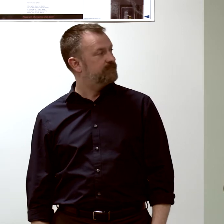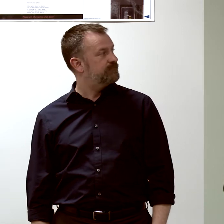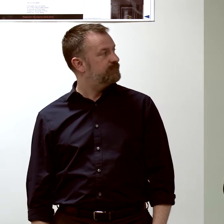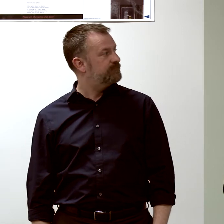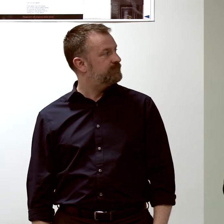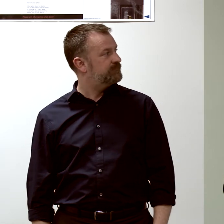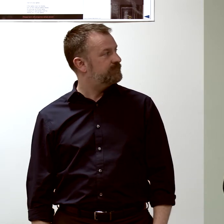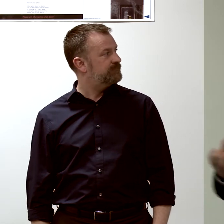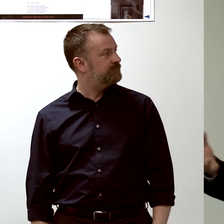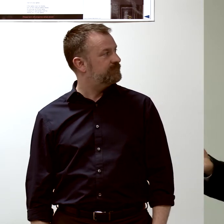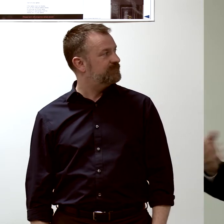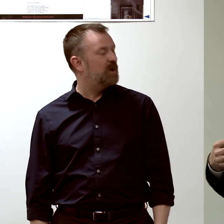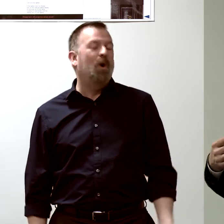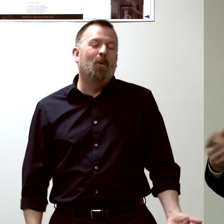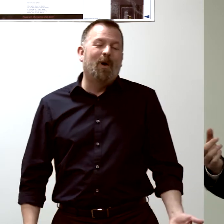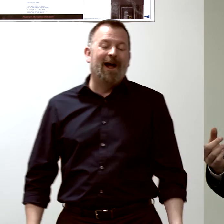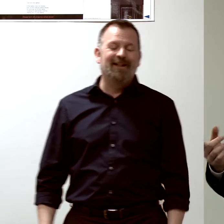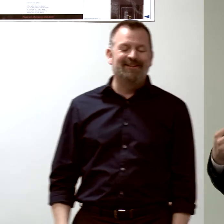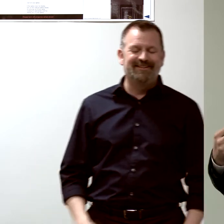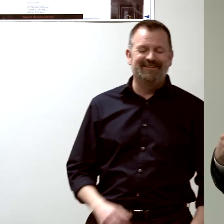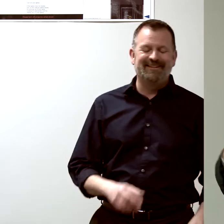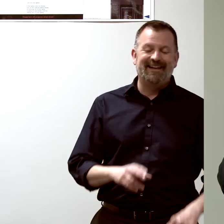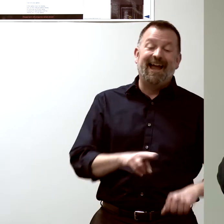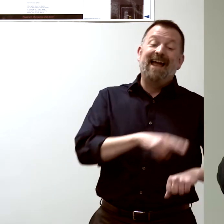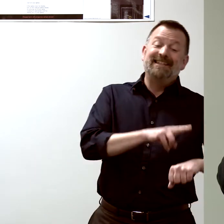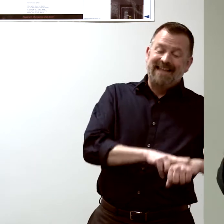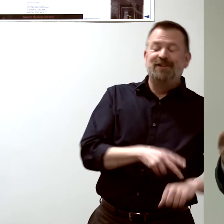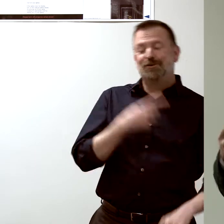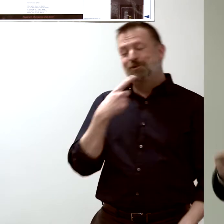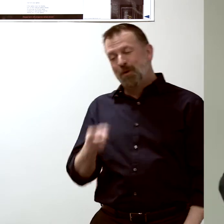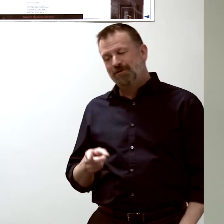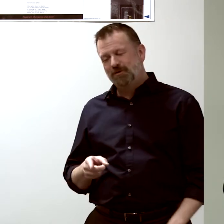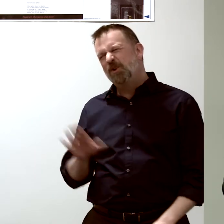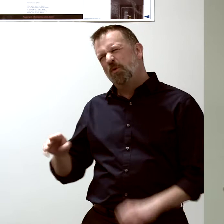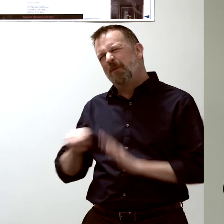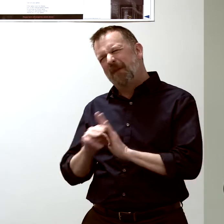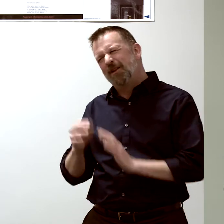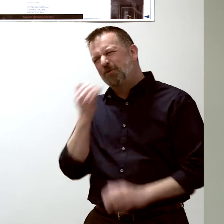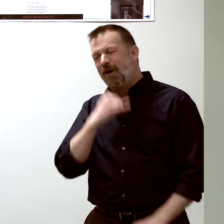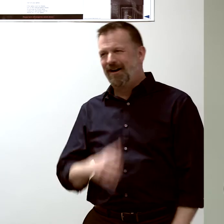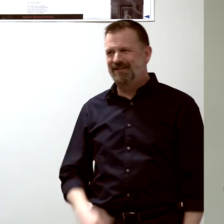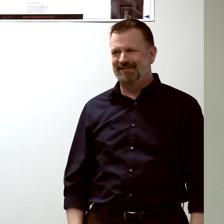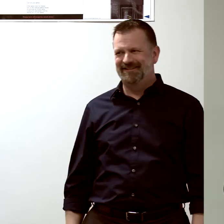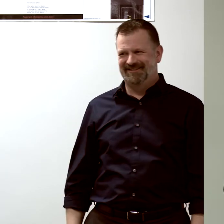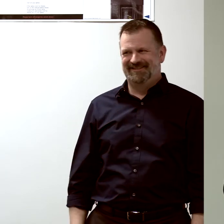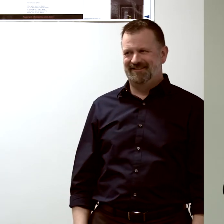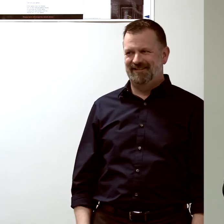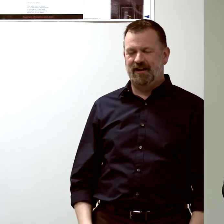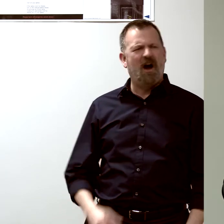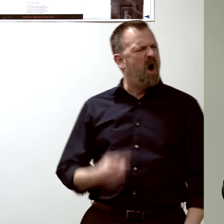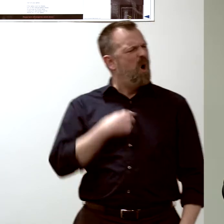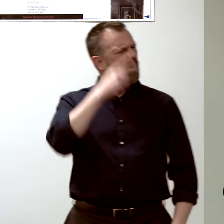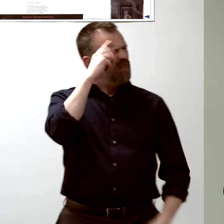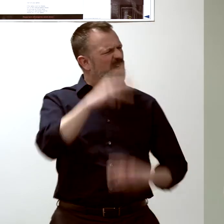Actually, reality told you. Nature told you when your model was wrong. The world didn't work the way you thought it did.